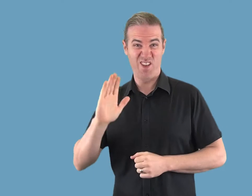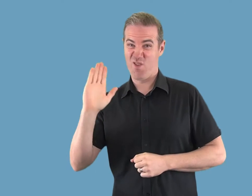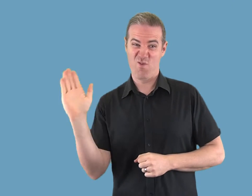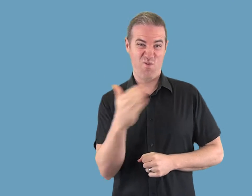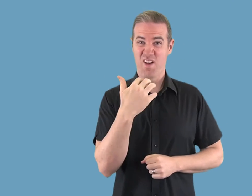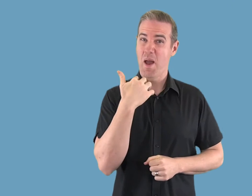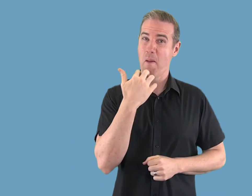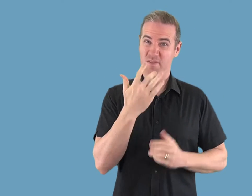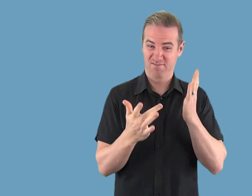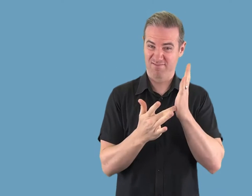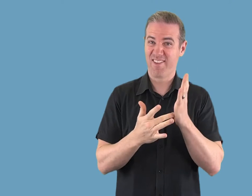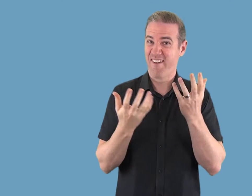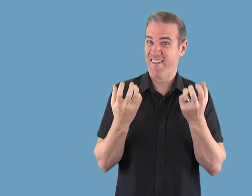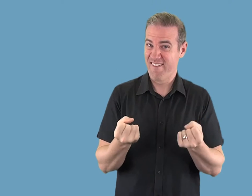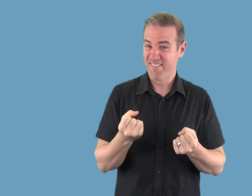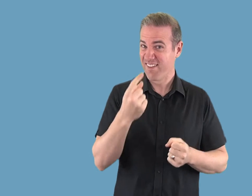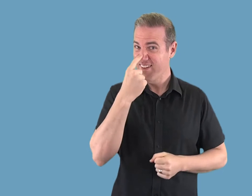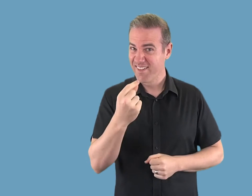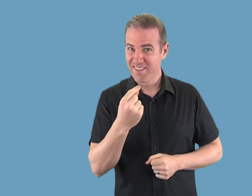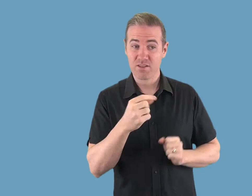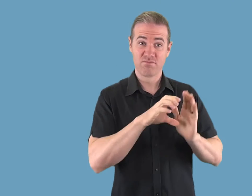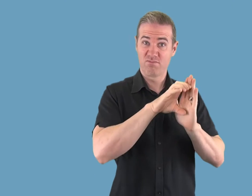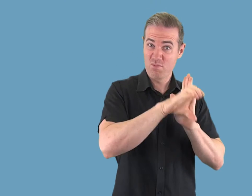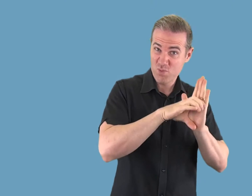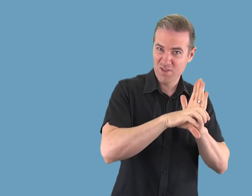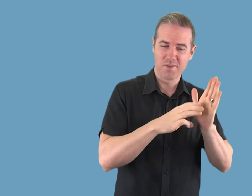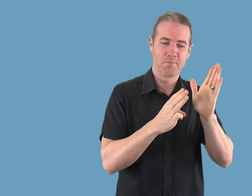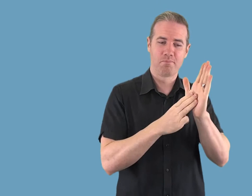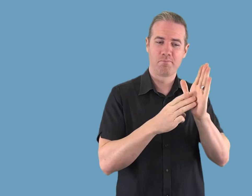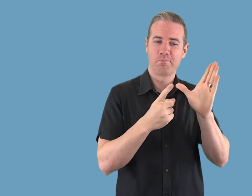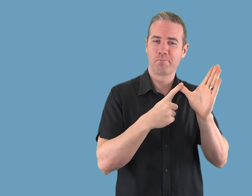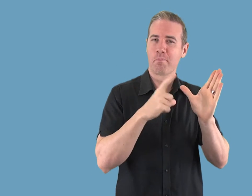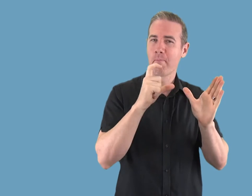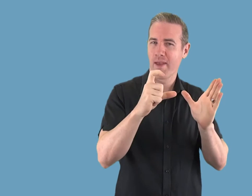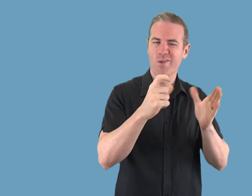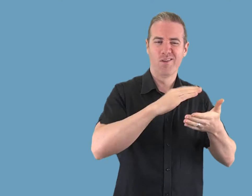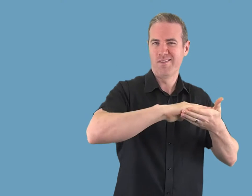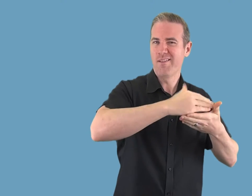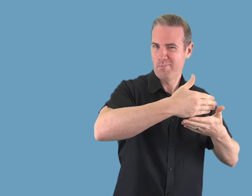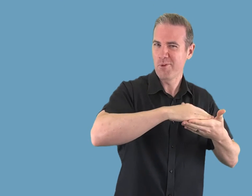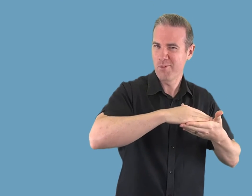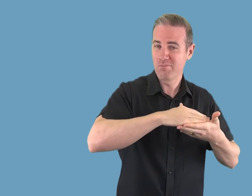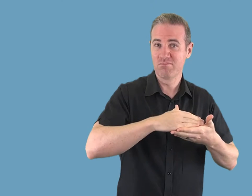FaceTime is ideal for people who communicate using sign language.